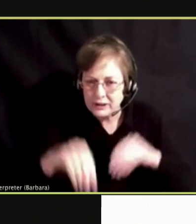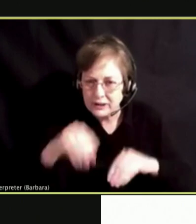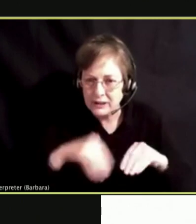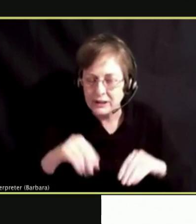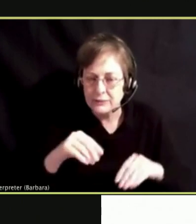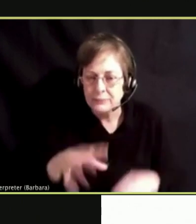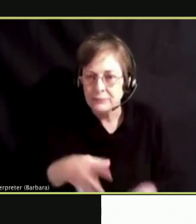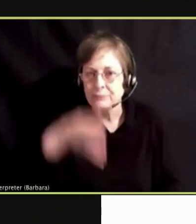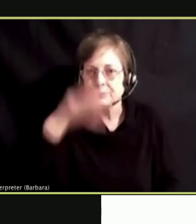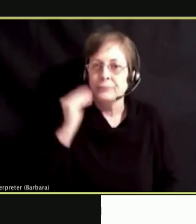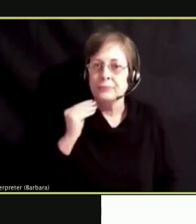THOSE DEVICES.